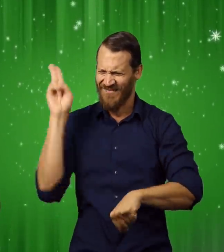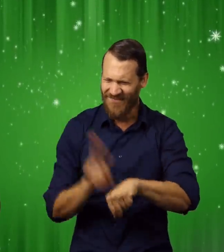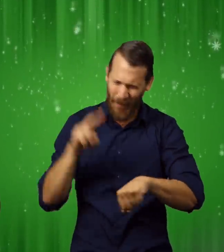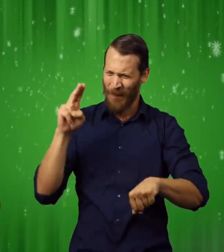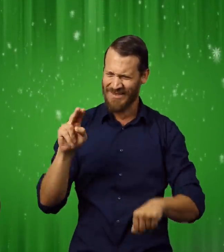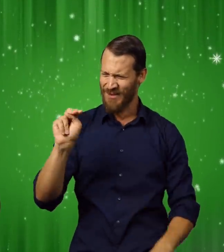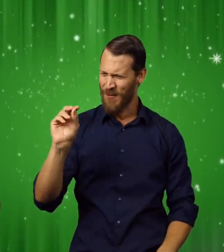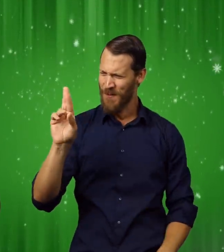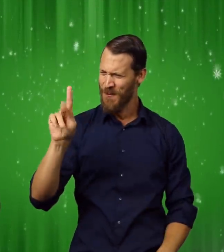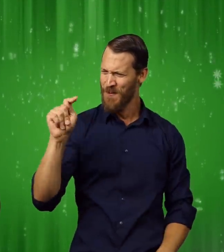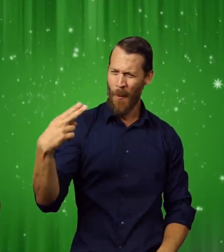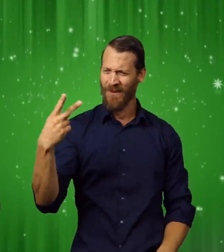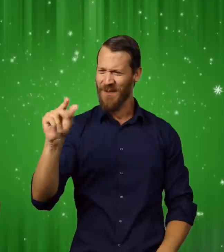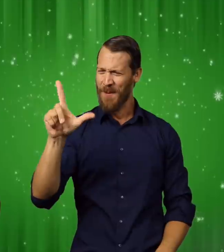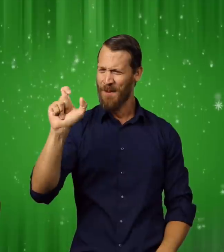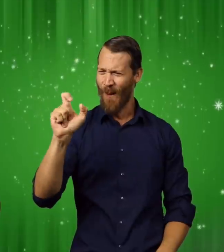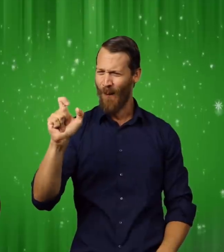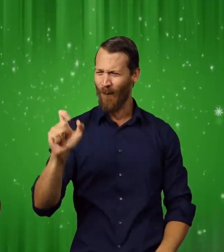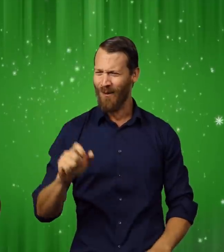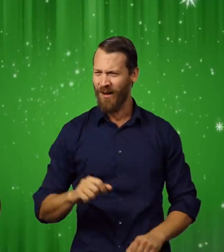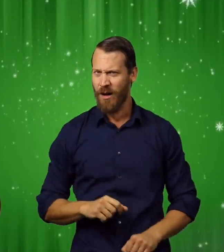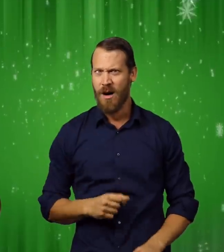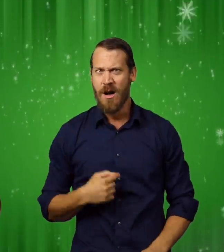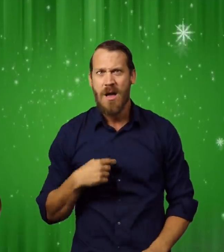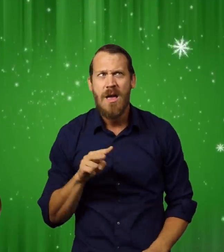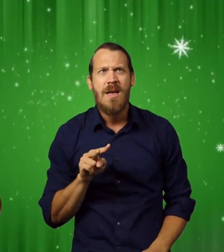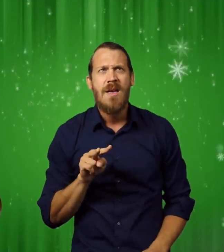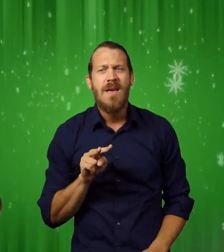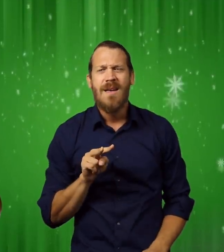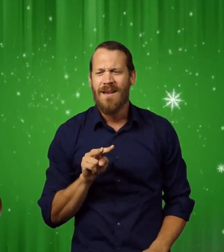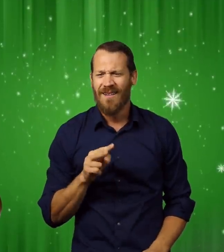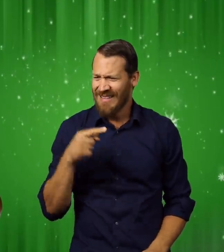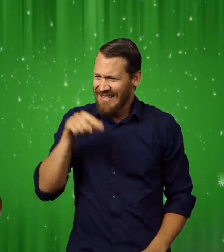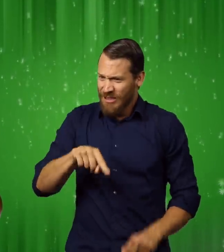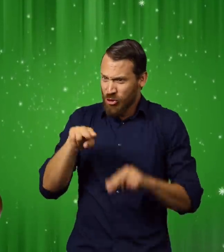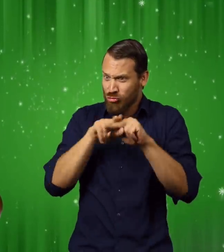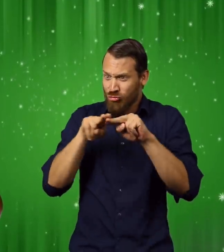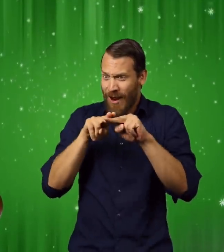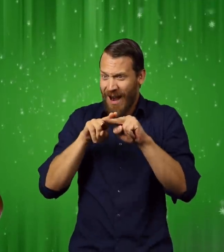"Why, to the North Pole, of course," was his answer. "This is the Polar Express."